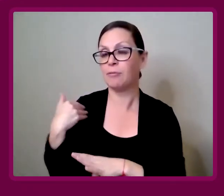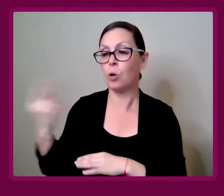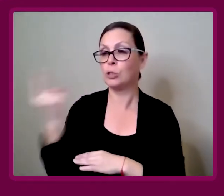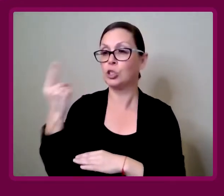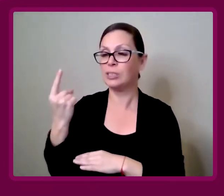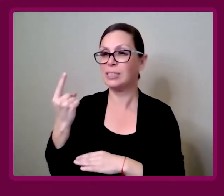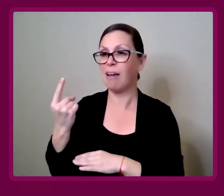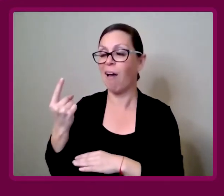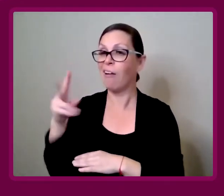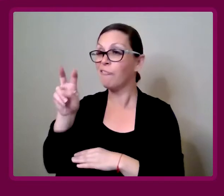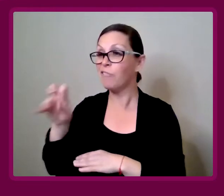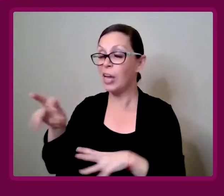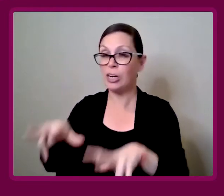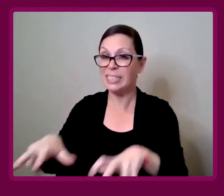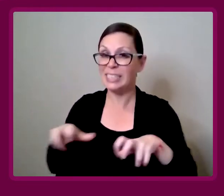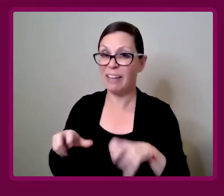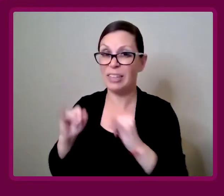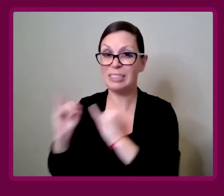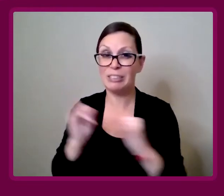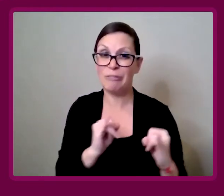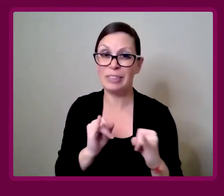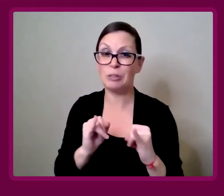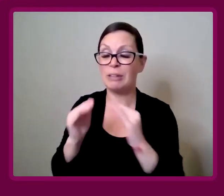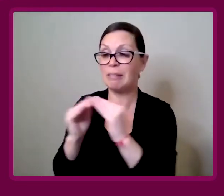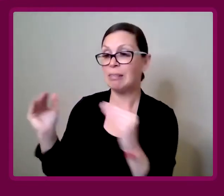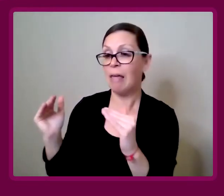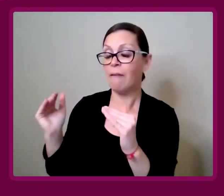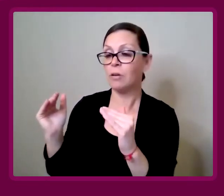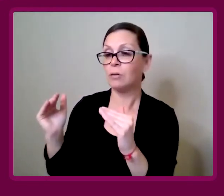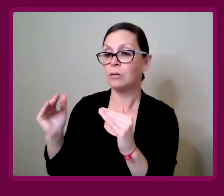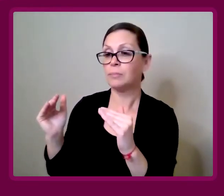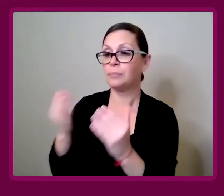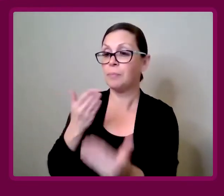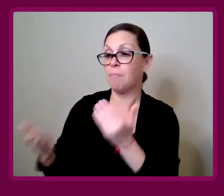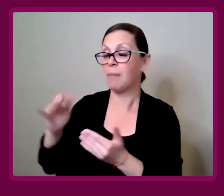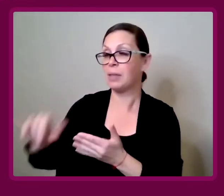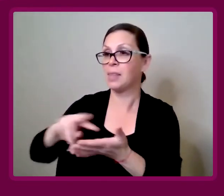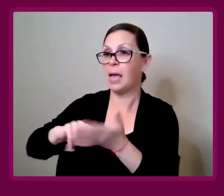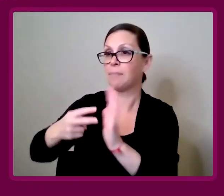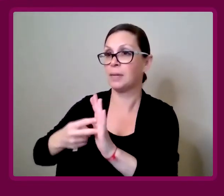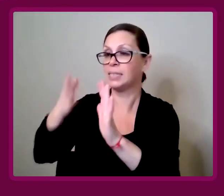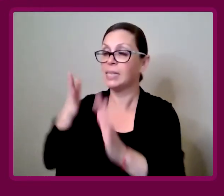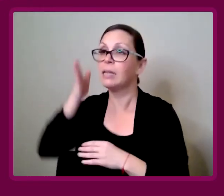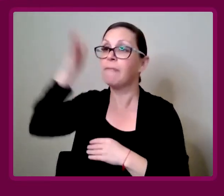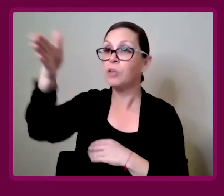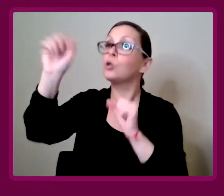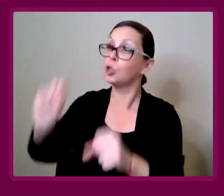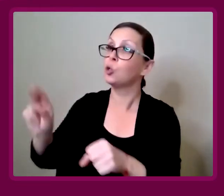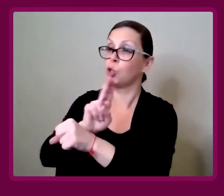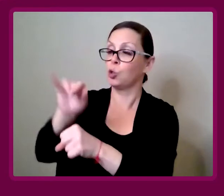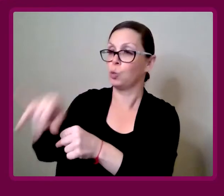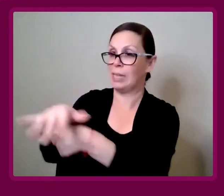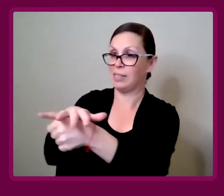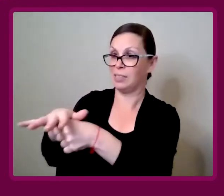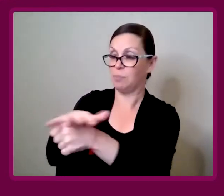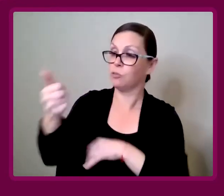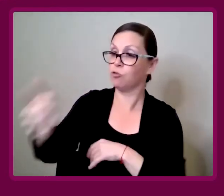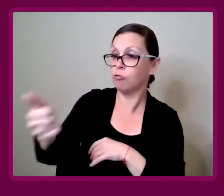even just on a very selfish, individualistic level, it might mean that you in the future could use that space.